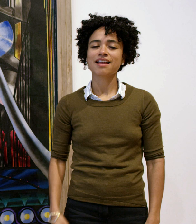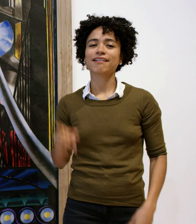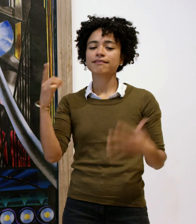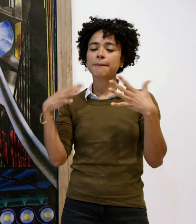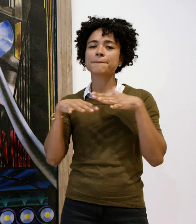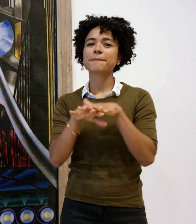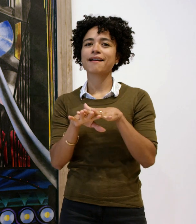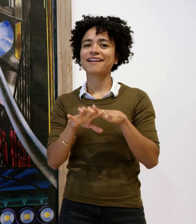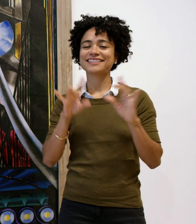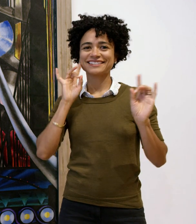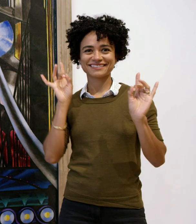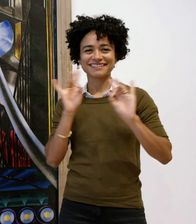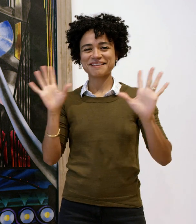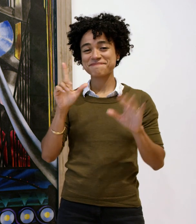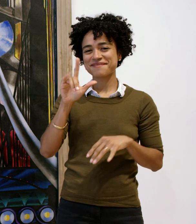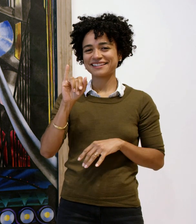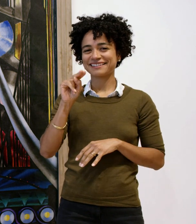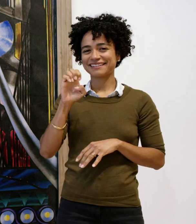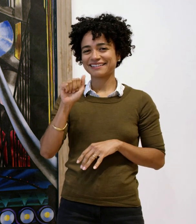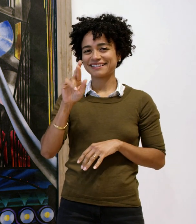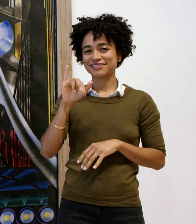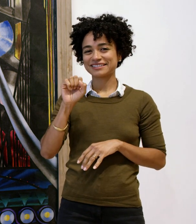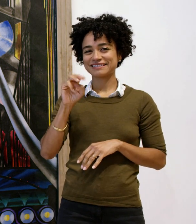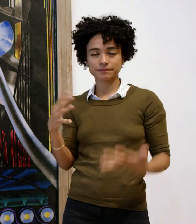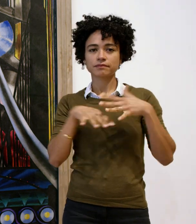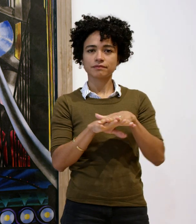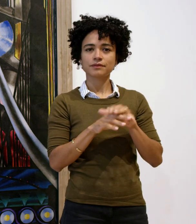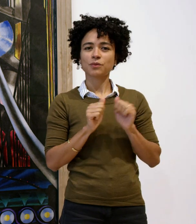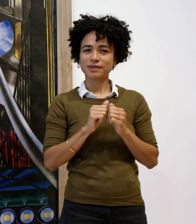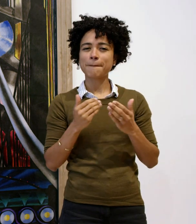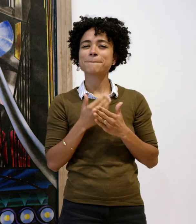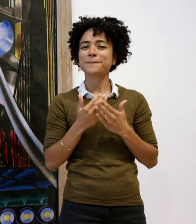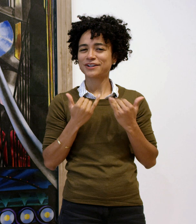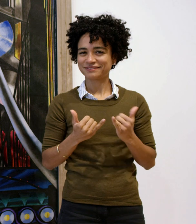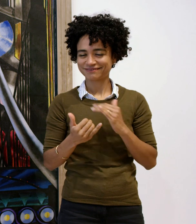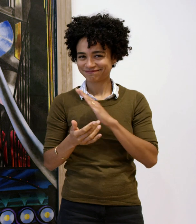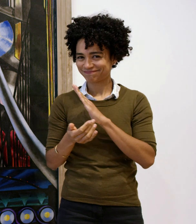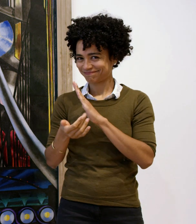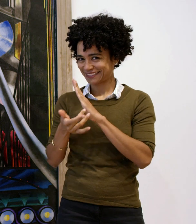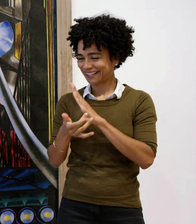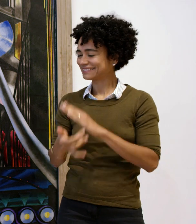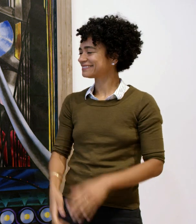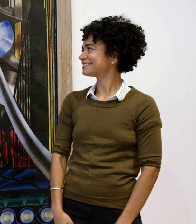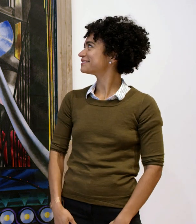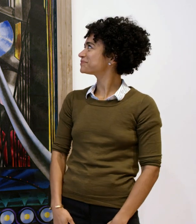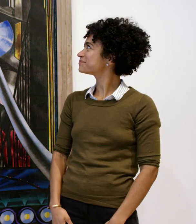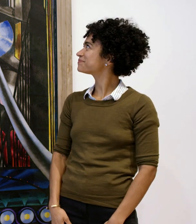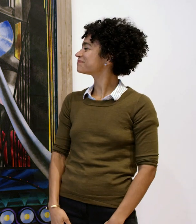He combined dynamic lines with modern techniques.